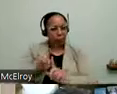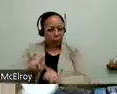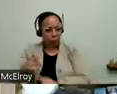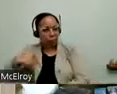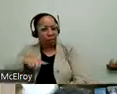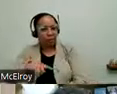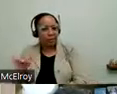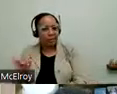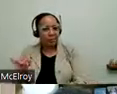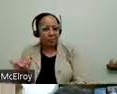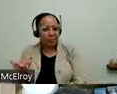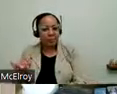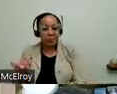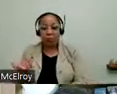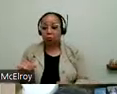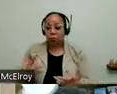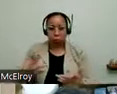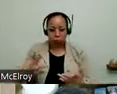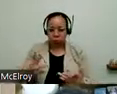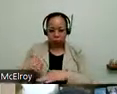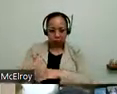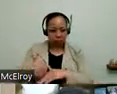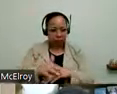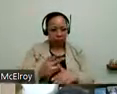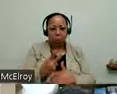we determined that people can also come to us. So we can send people there.